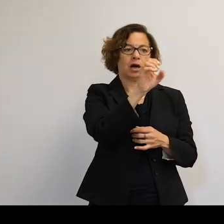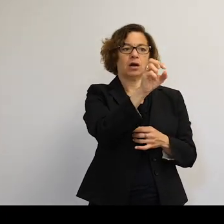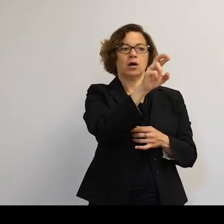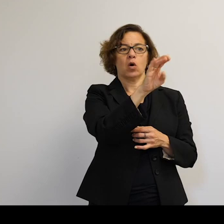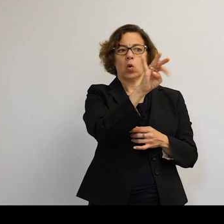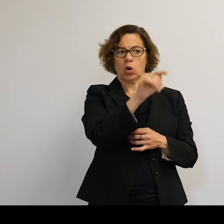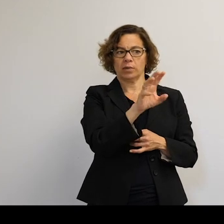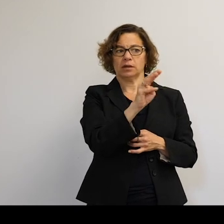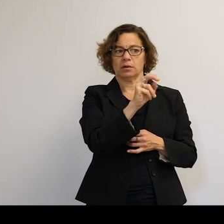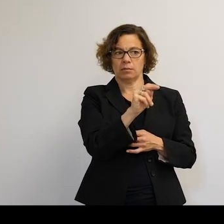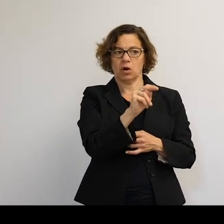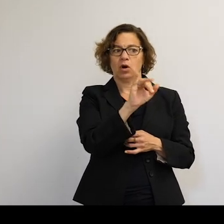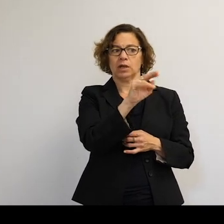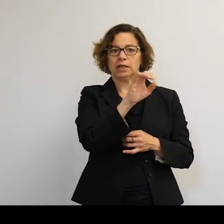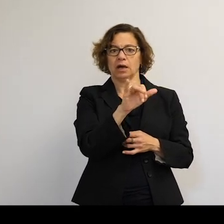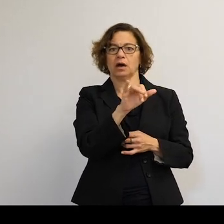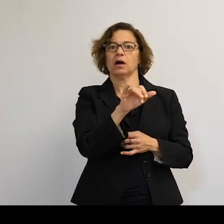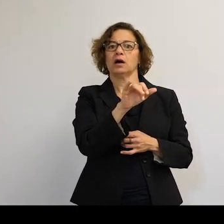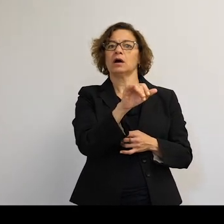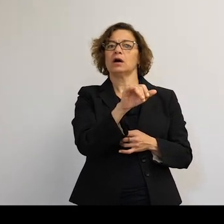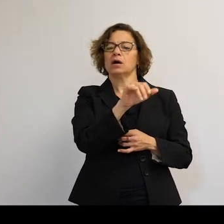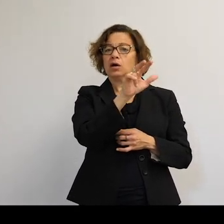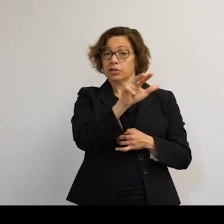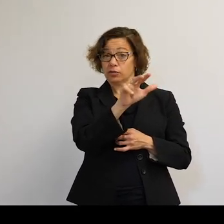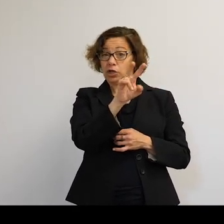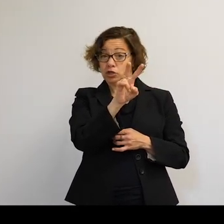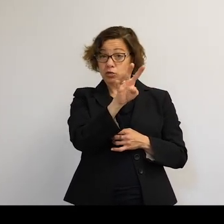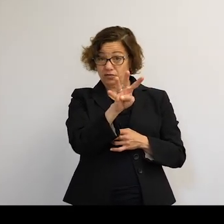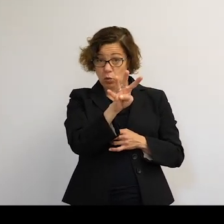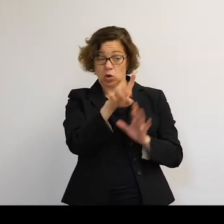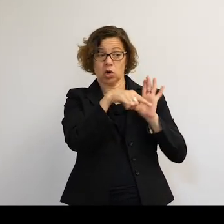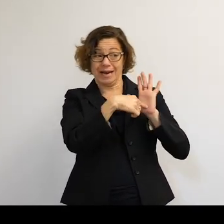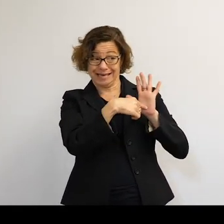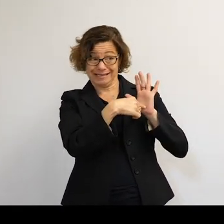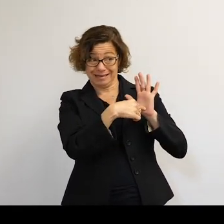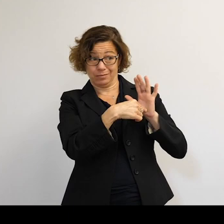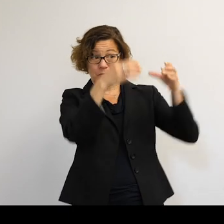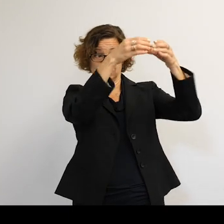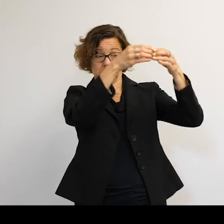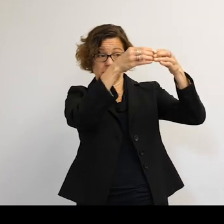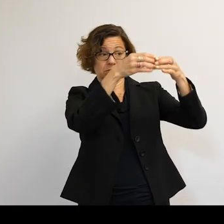So Molniya 3-24 is an example. If we look down on its orbit, we can see it